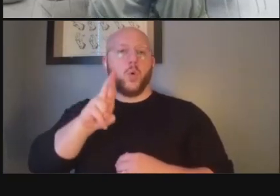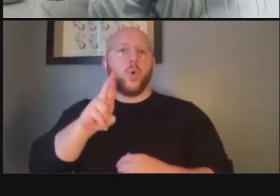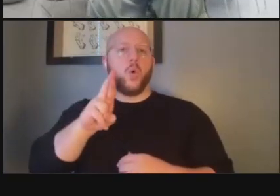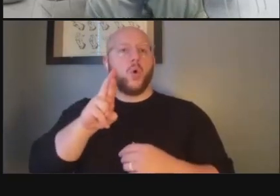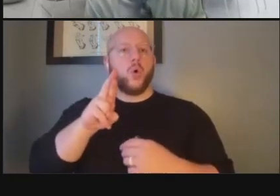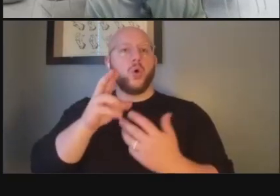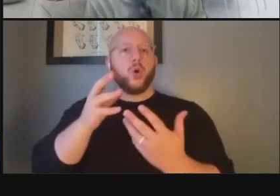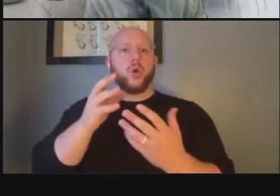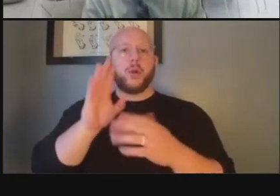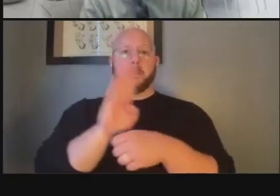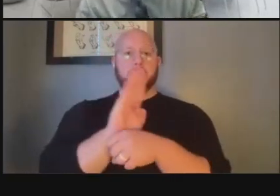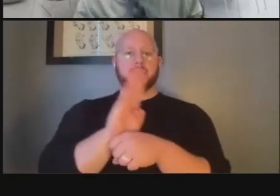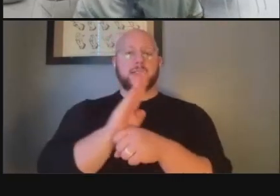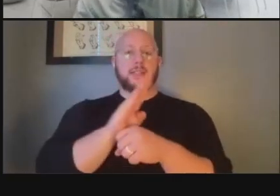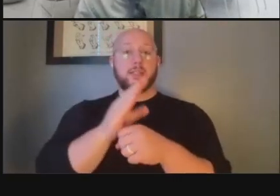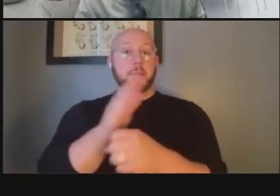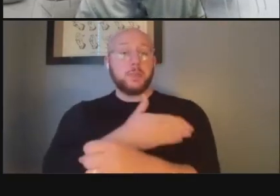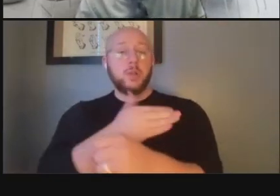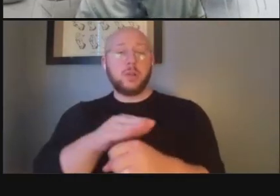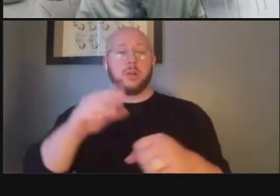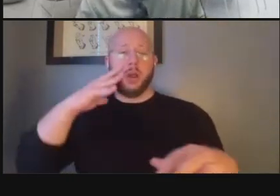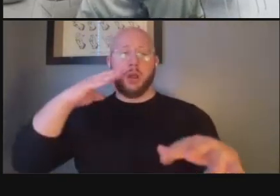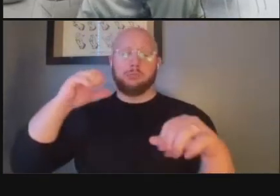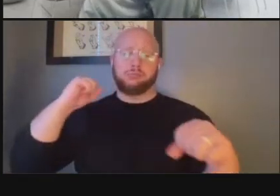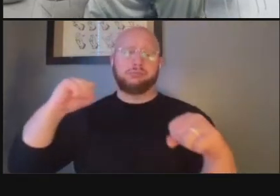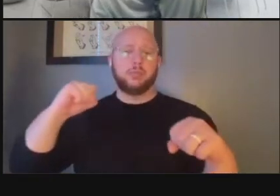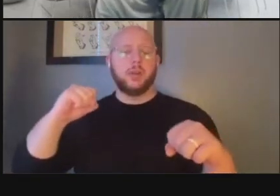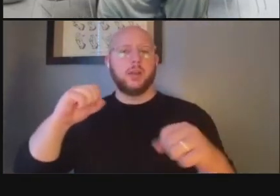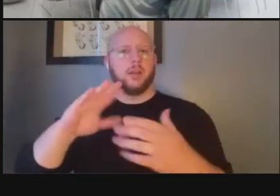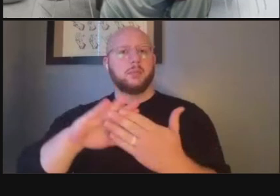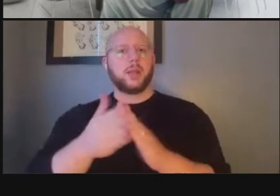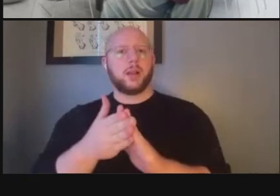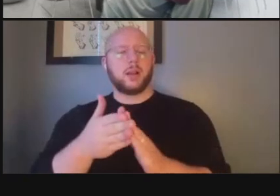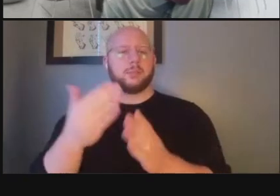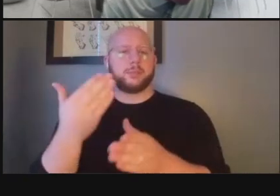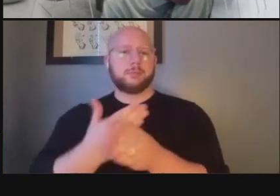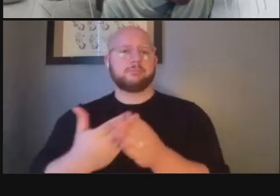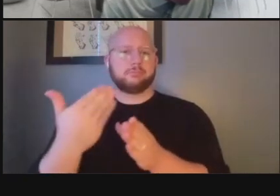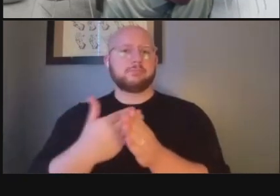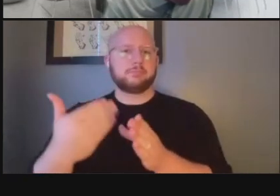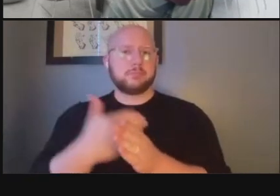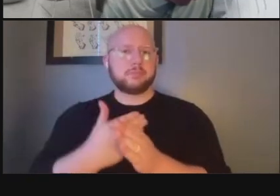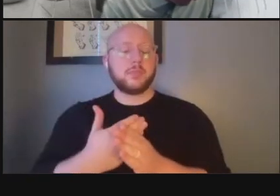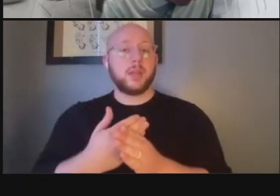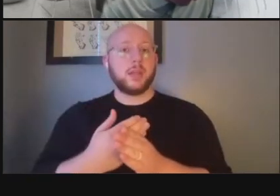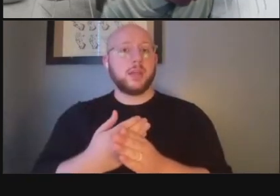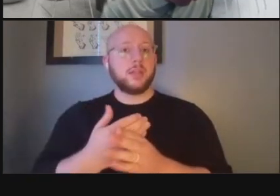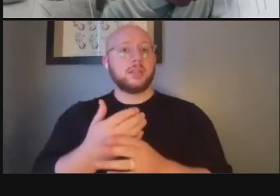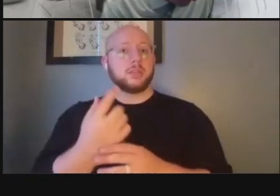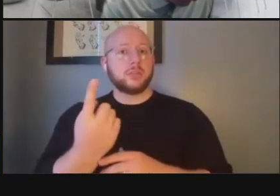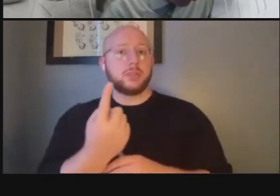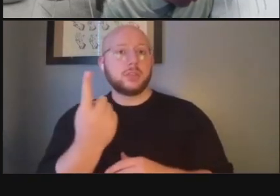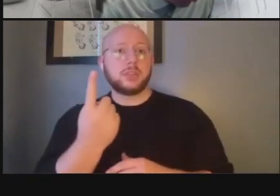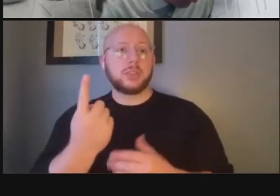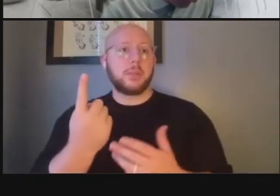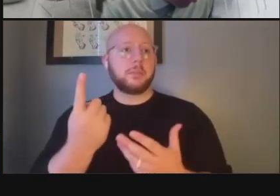blasting music it becomes a nuisance um is there anything that's being taken into consideration to